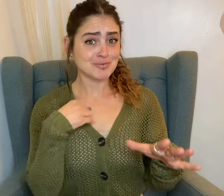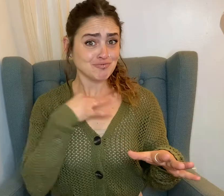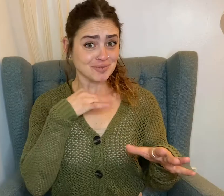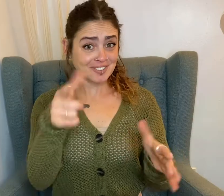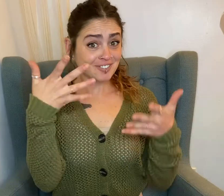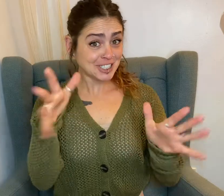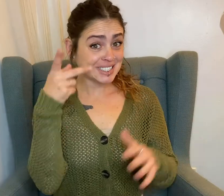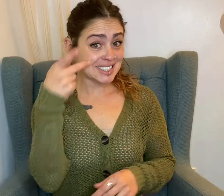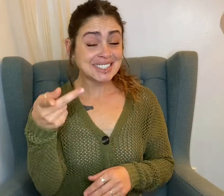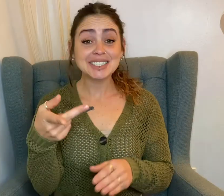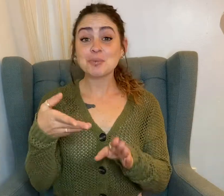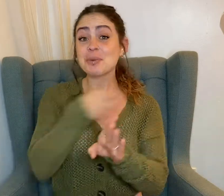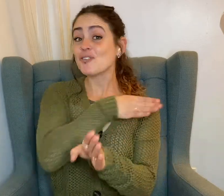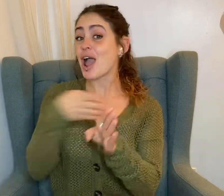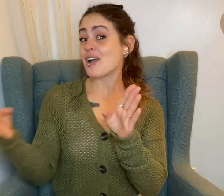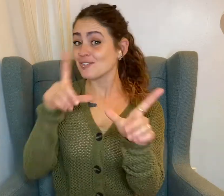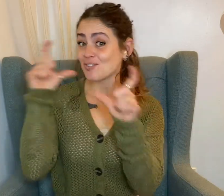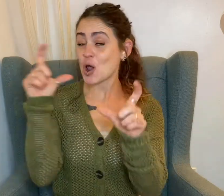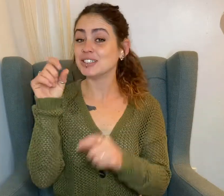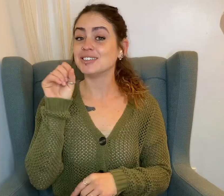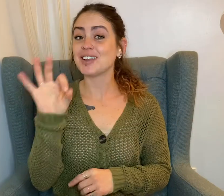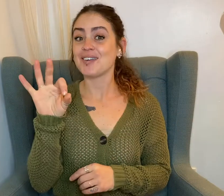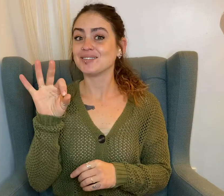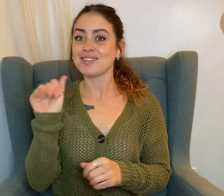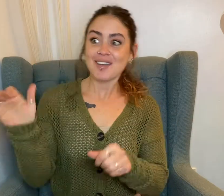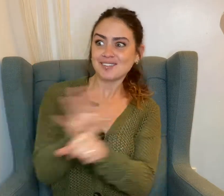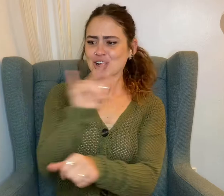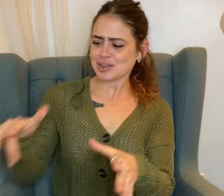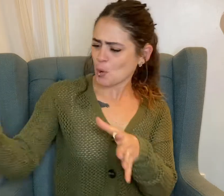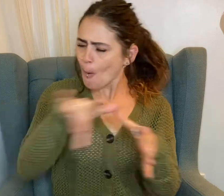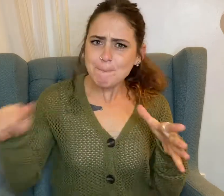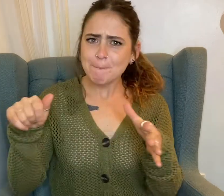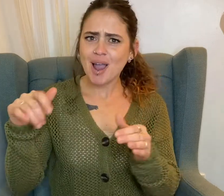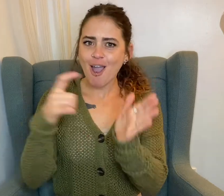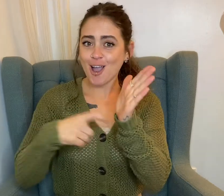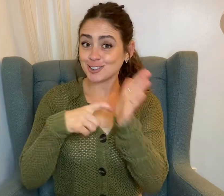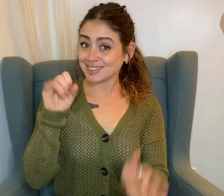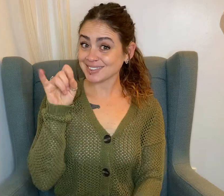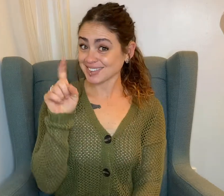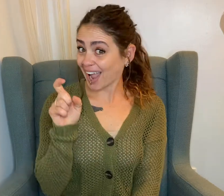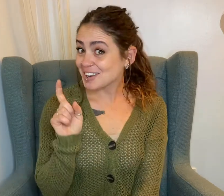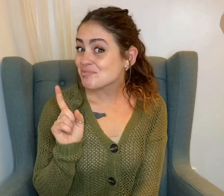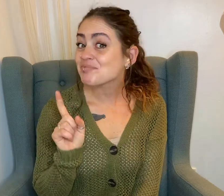Have you ever seen before and after photos of an excavated archaeological site?!